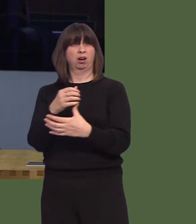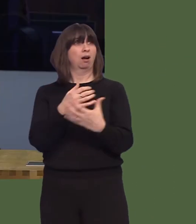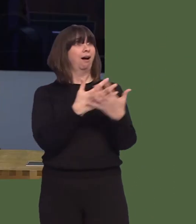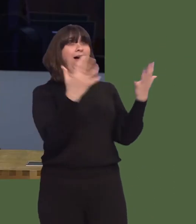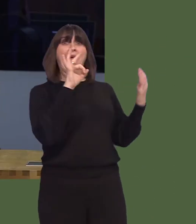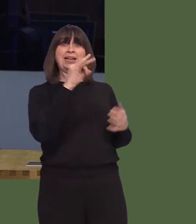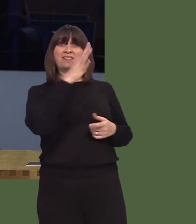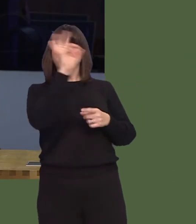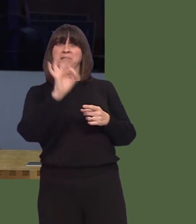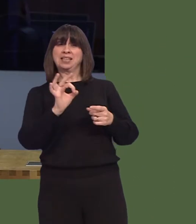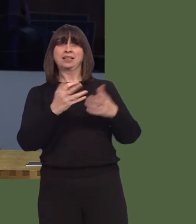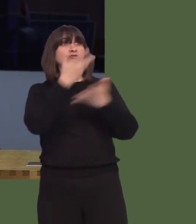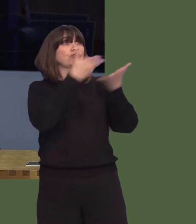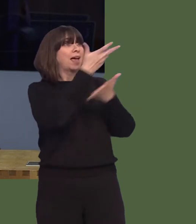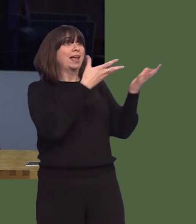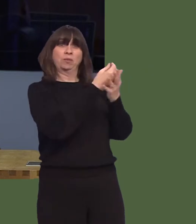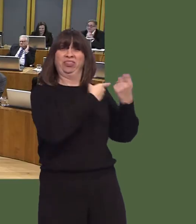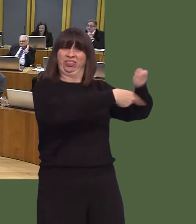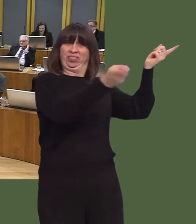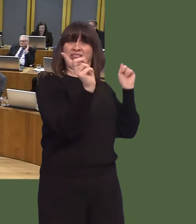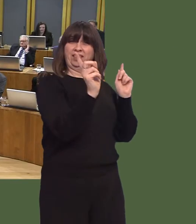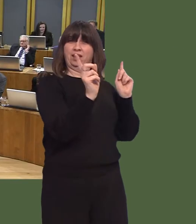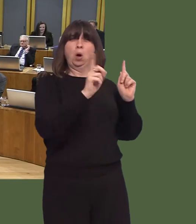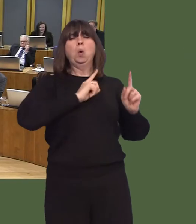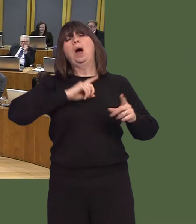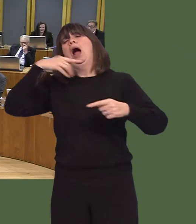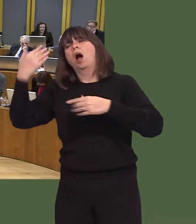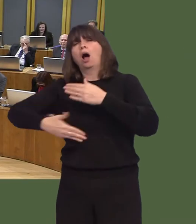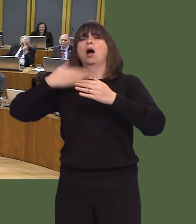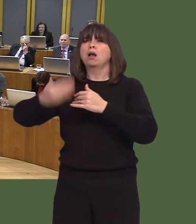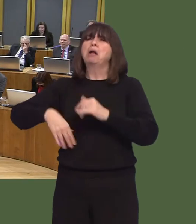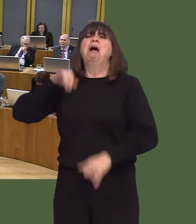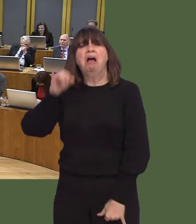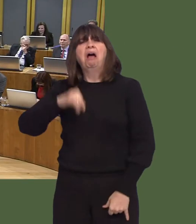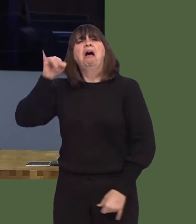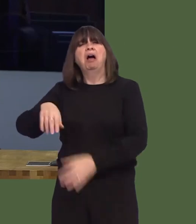Should we not be positive about those opportunities, rather than relentlessly negative and saying